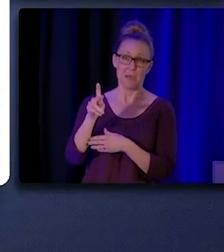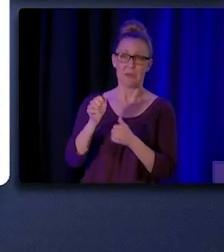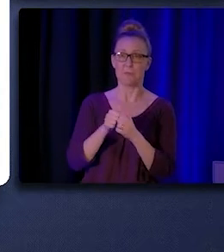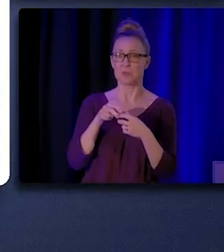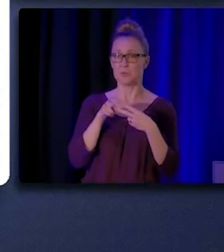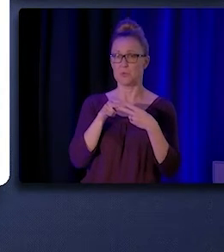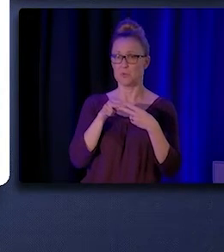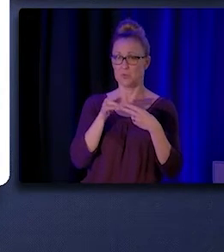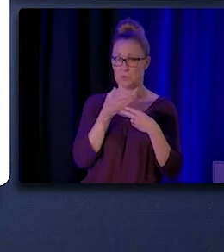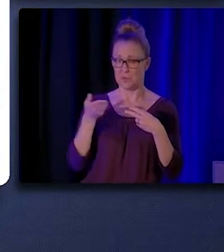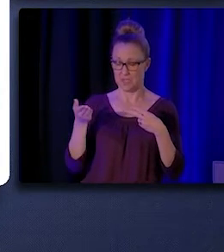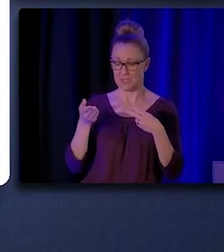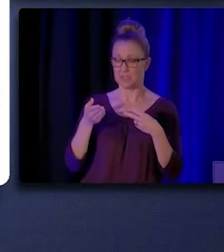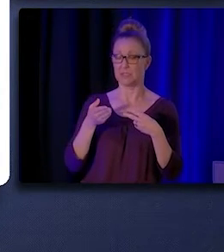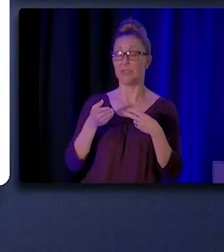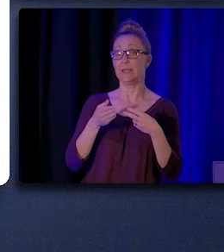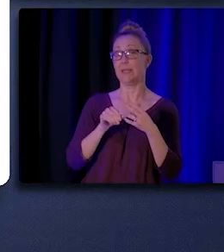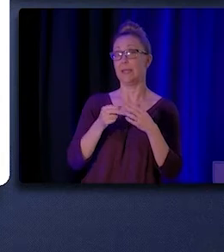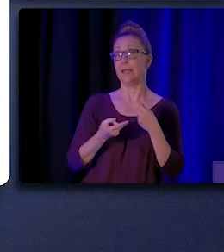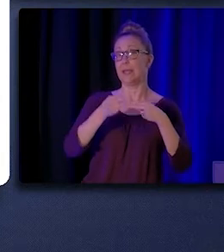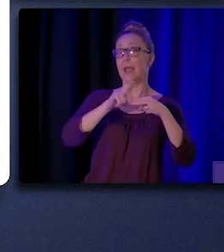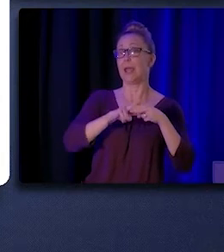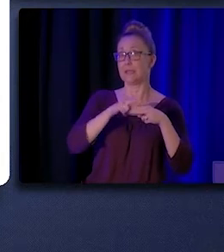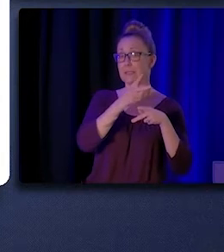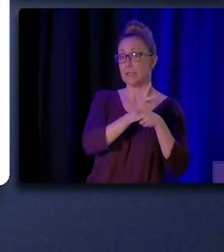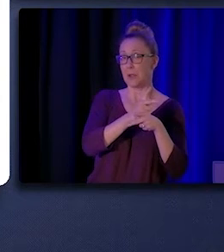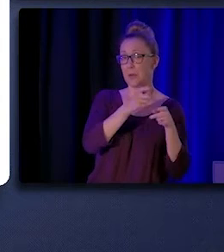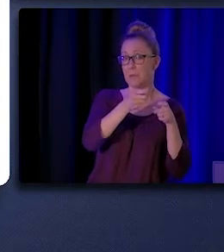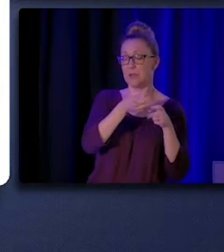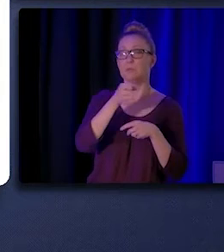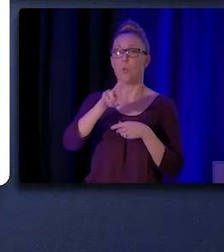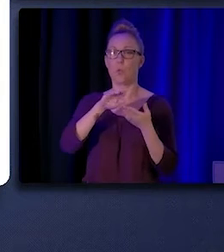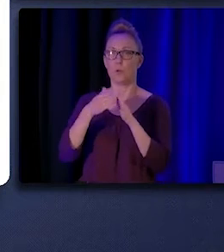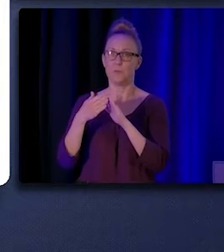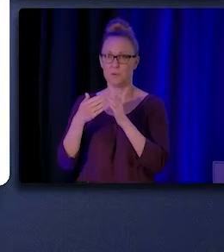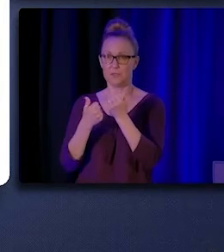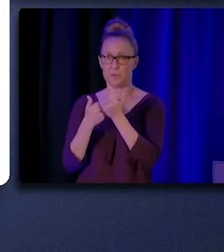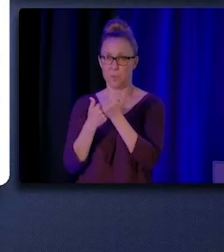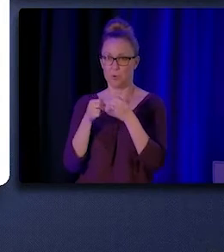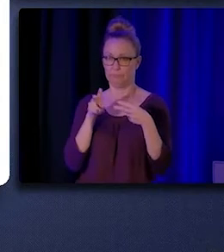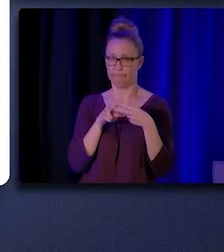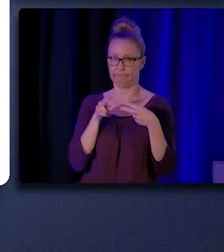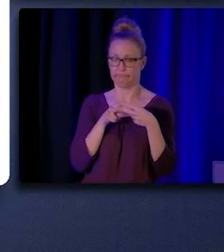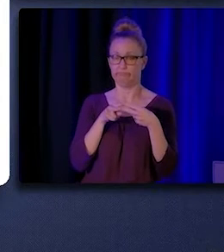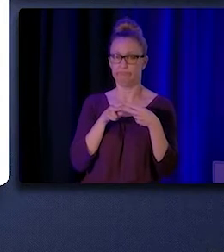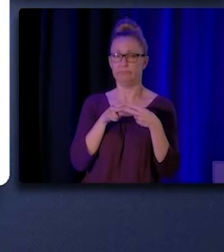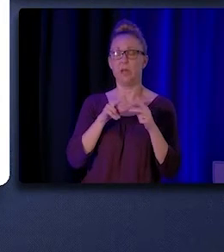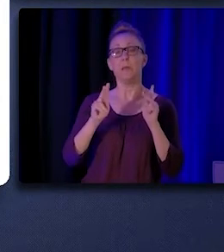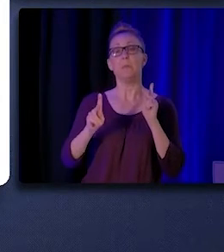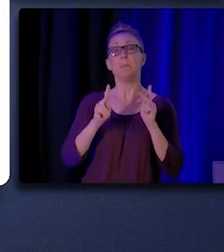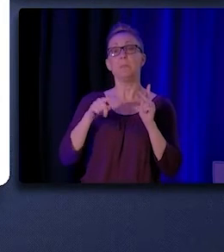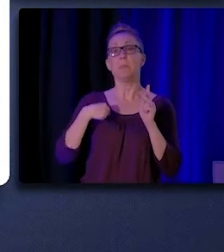which are enhanced care management or community supports. Interviewees, however, reported potential challenges